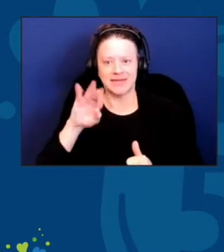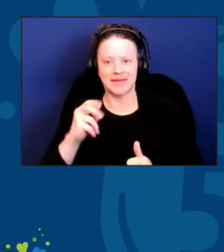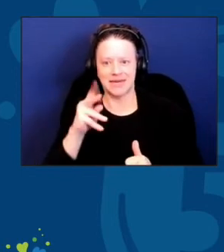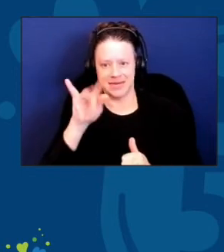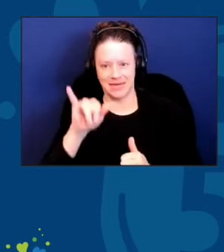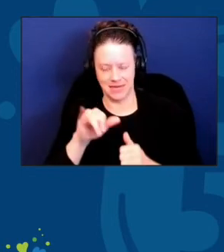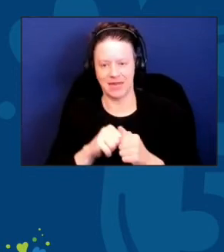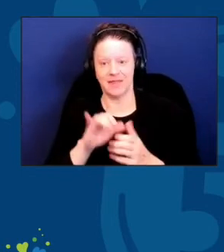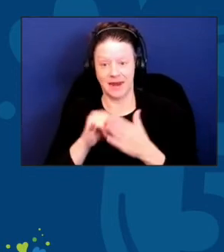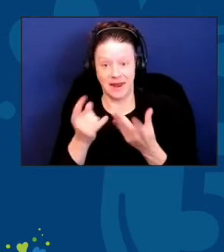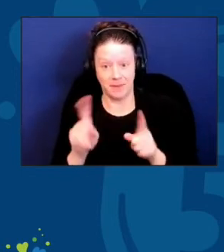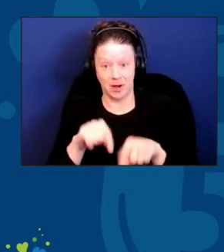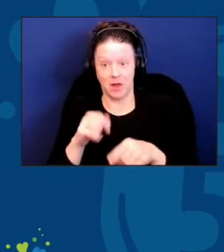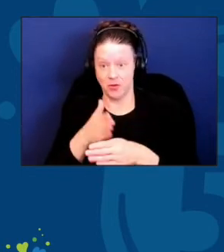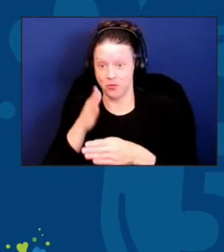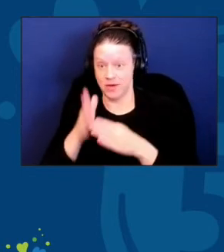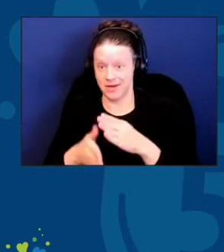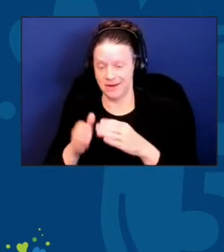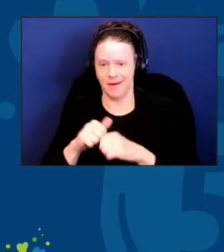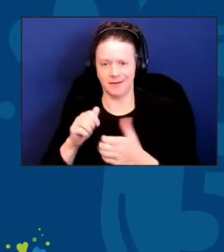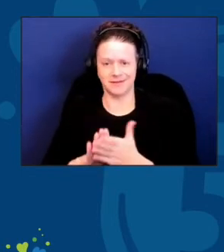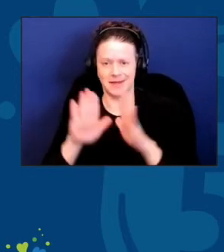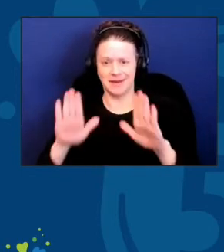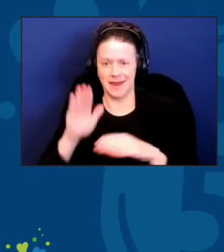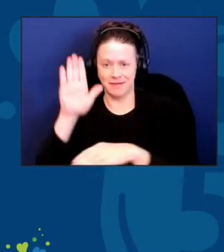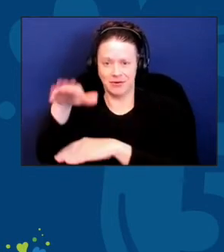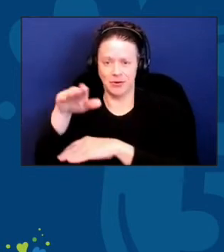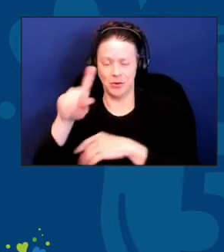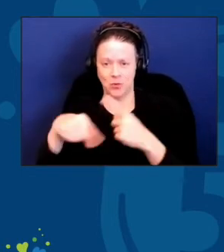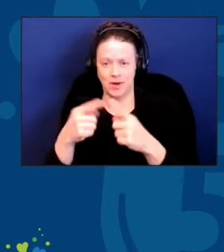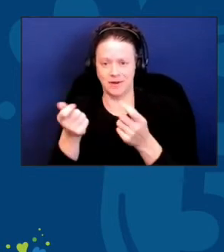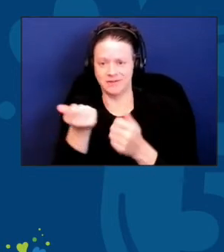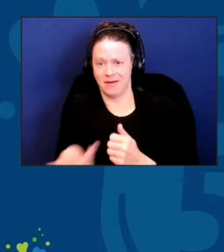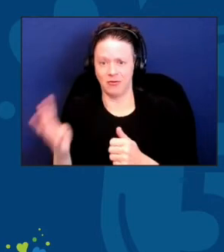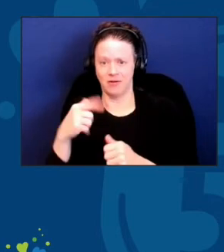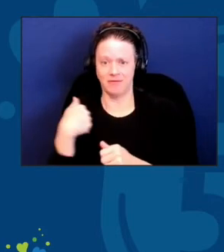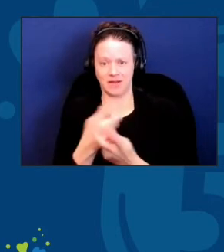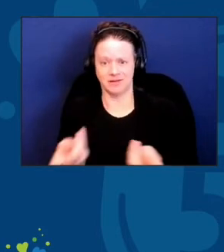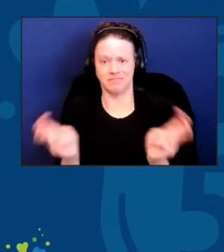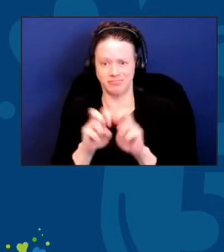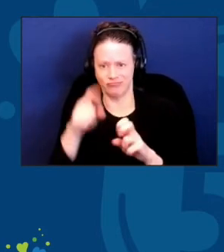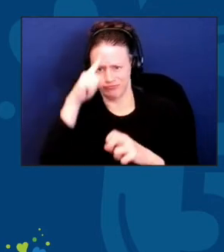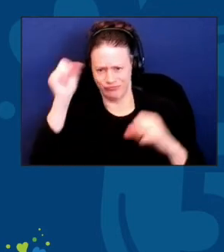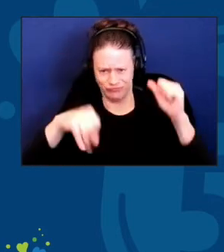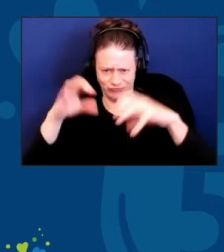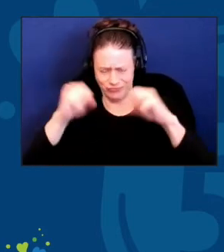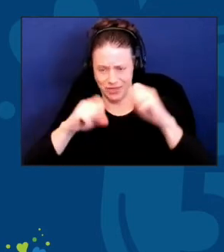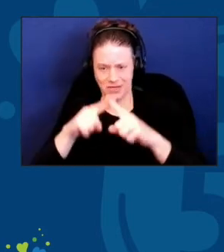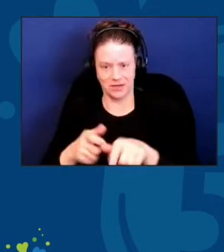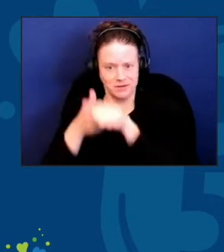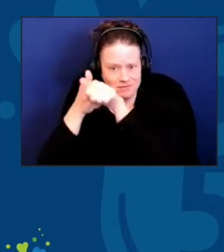when a number of us put our heads together to heed Commissioner Kirkpatrick's call.